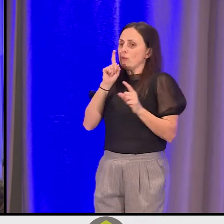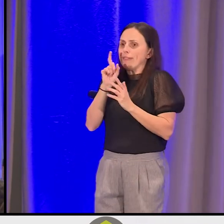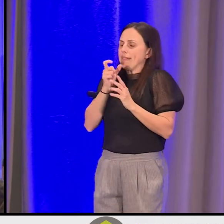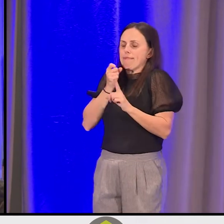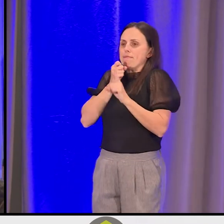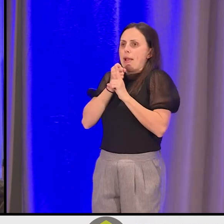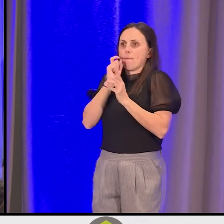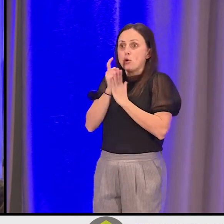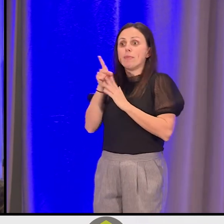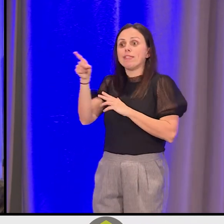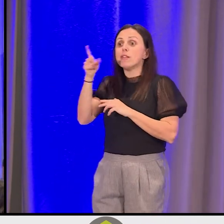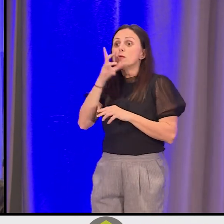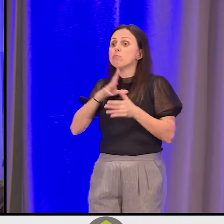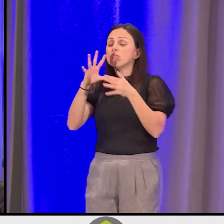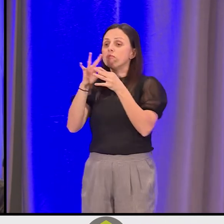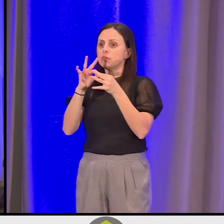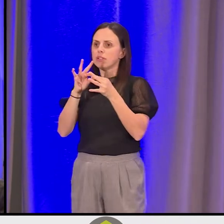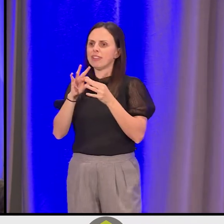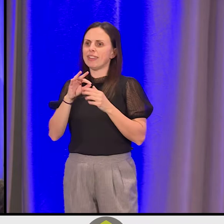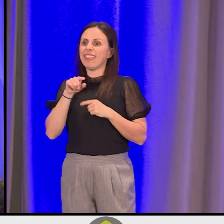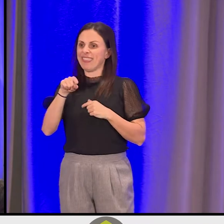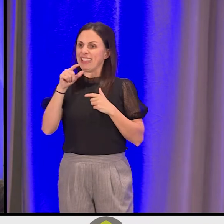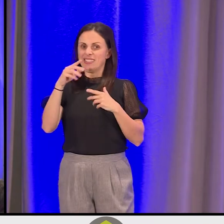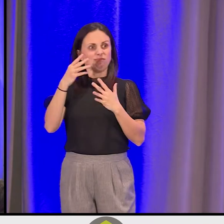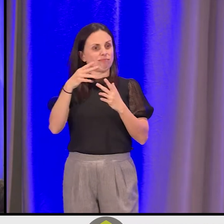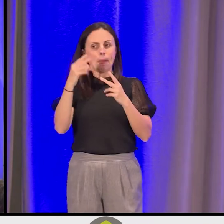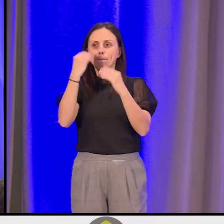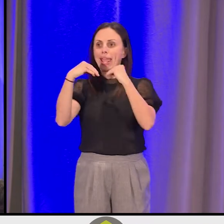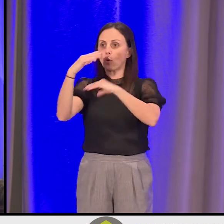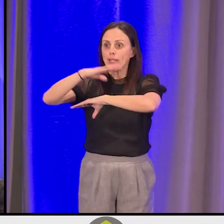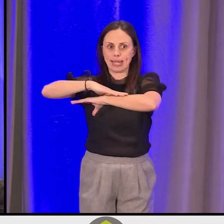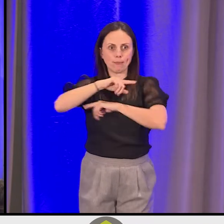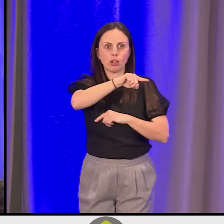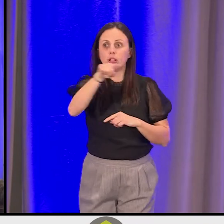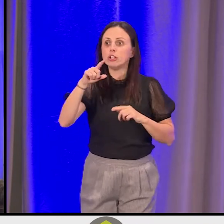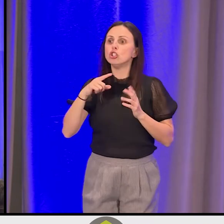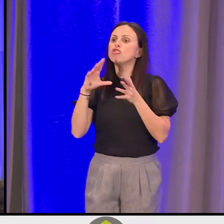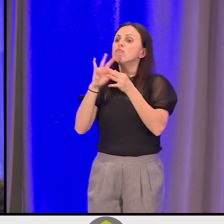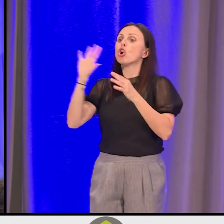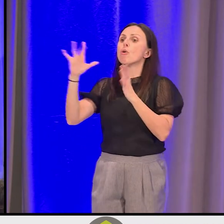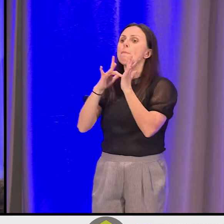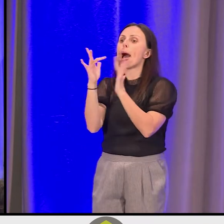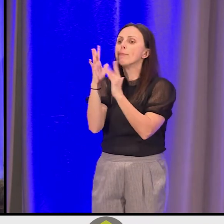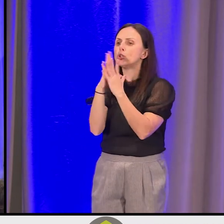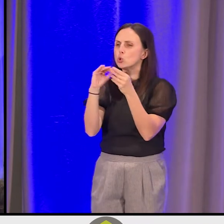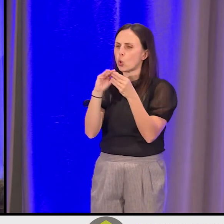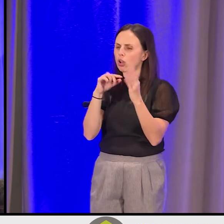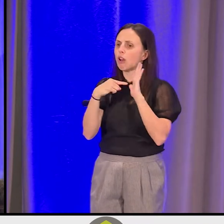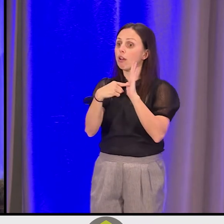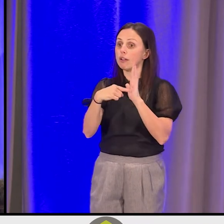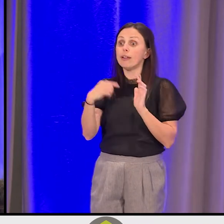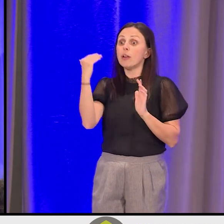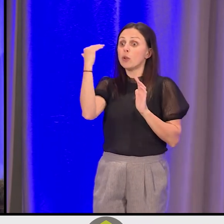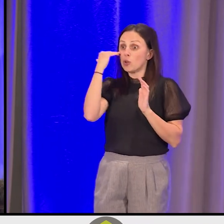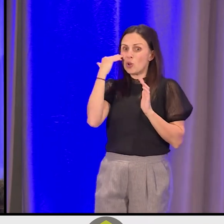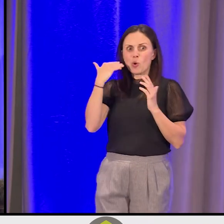And then she talked about being at these banquet tables, and she drew on a biblical story that she had. And she says, "You know, we've got these people,